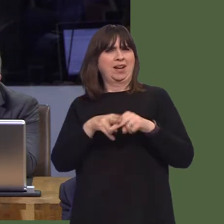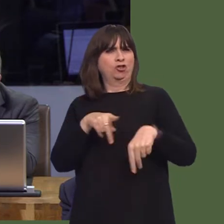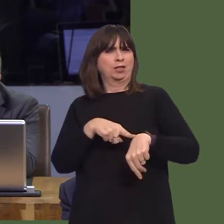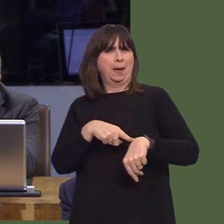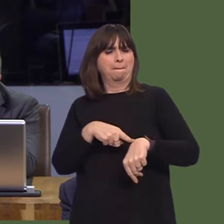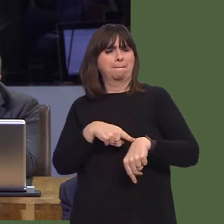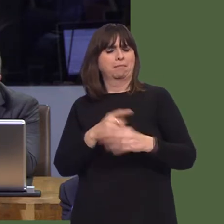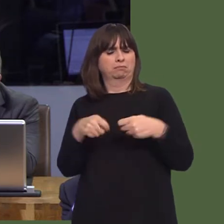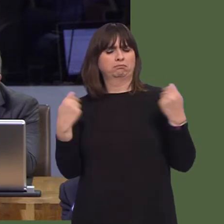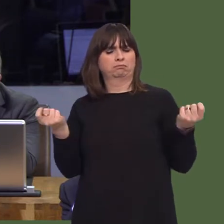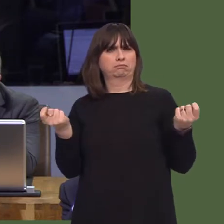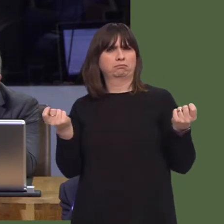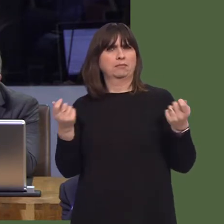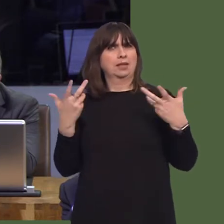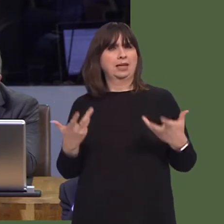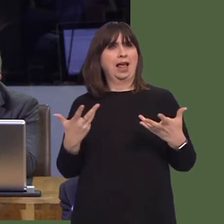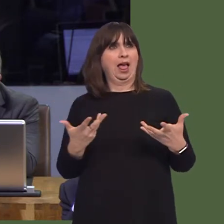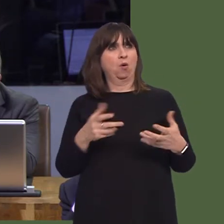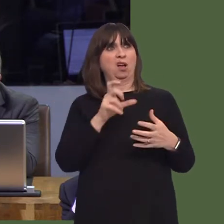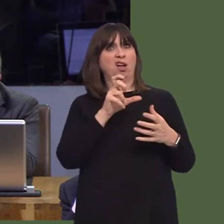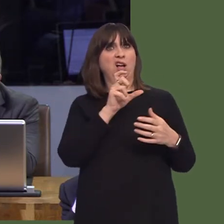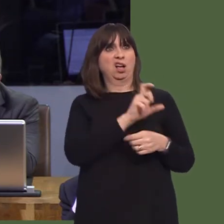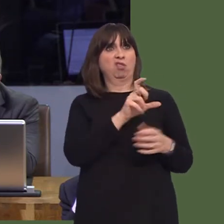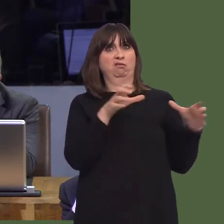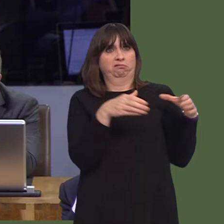asked me specifically to raise it with you in Government.